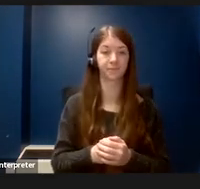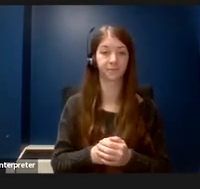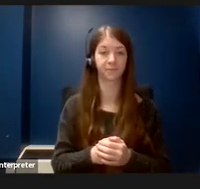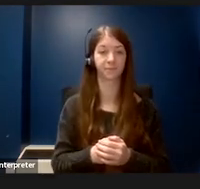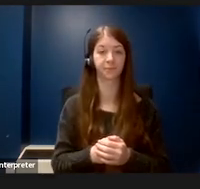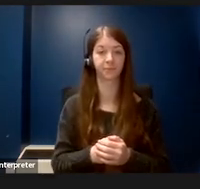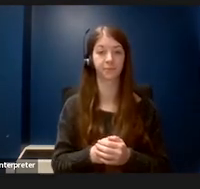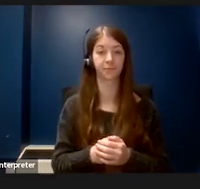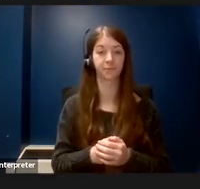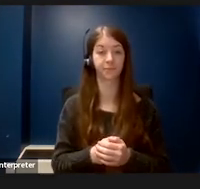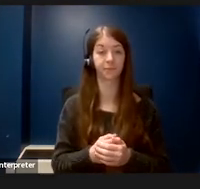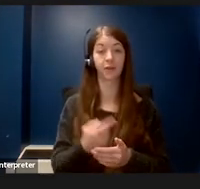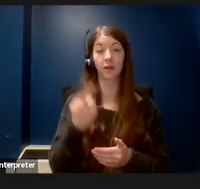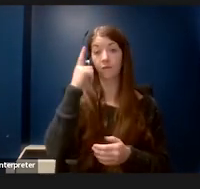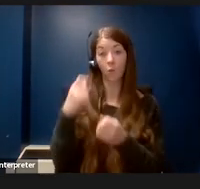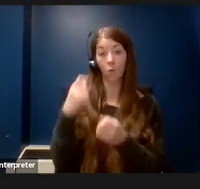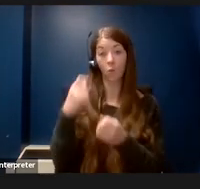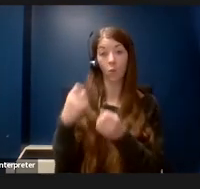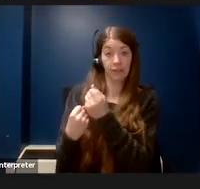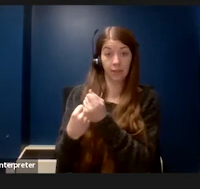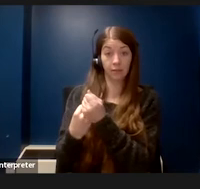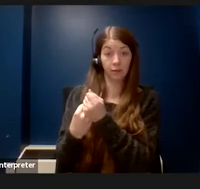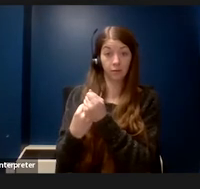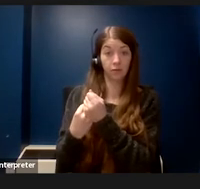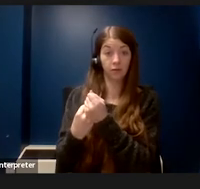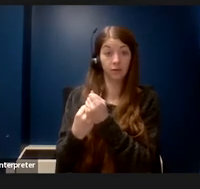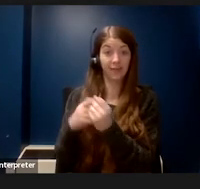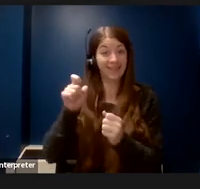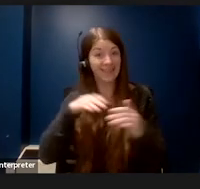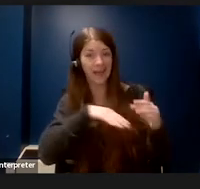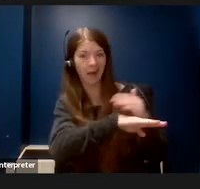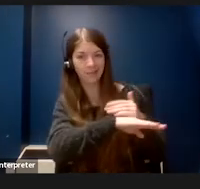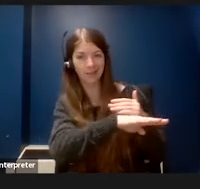In order to be supported you need to have access, you need to